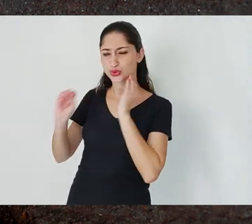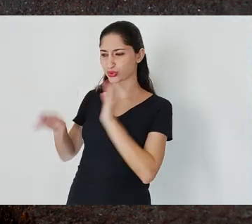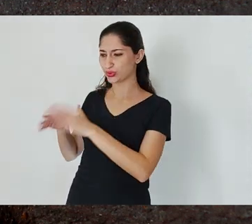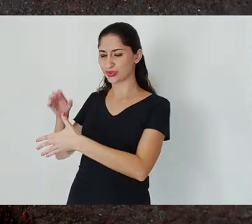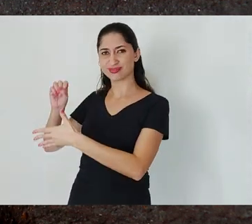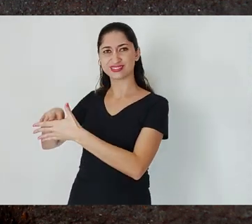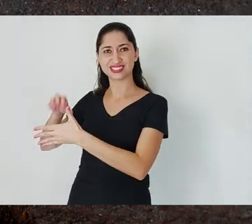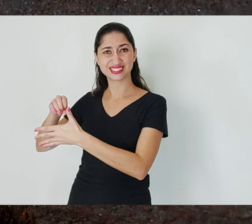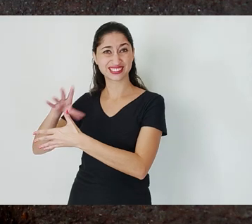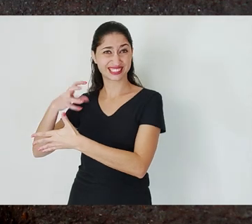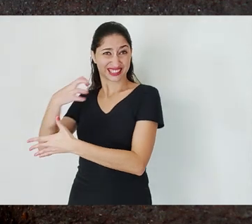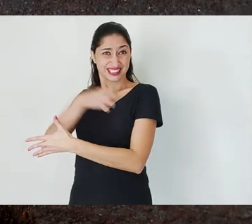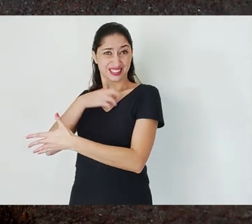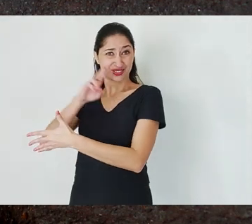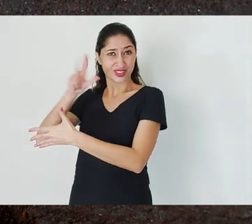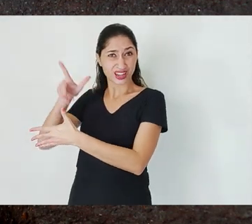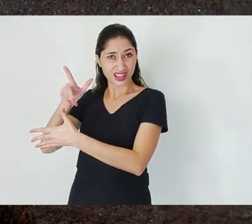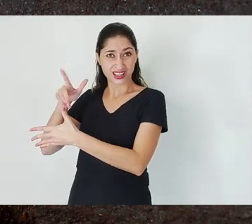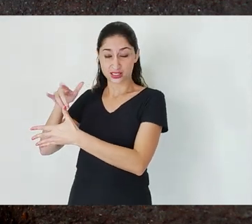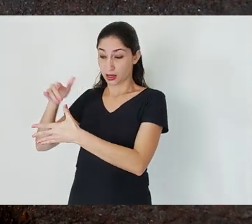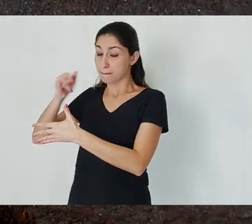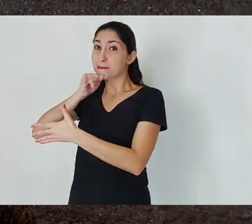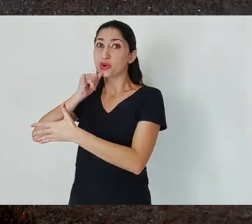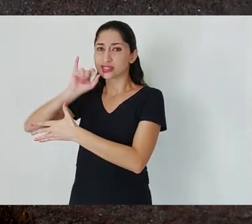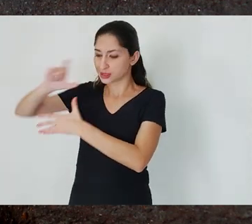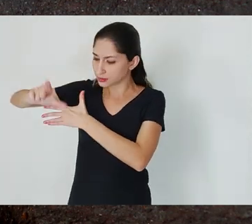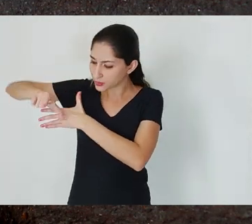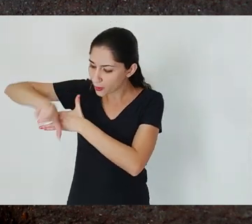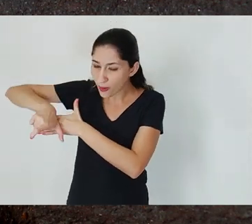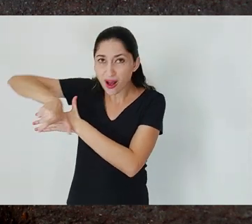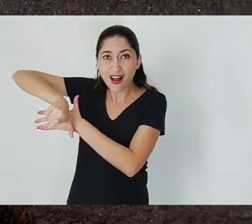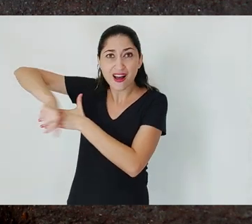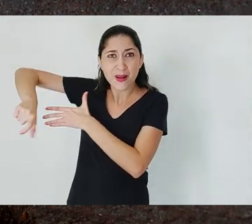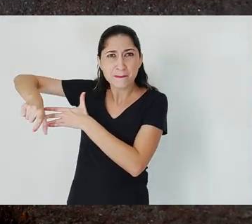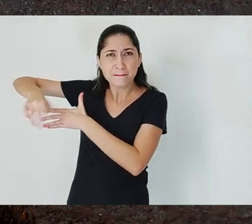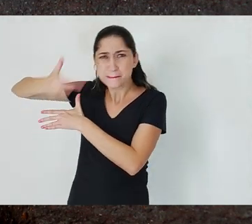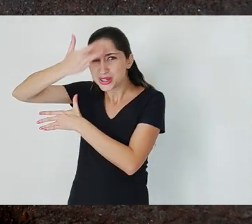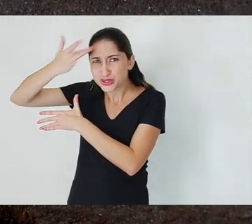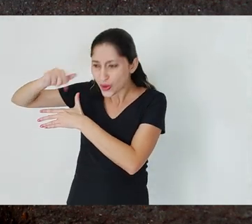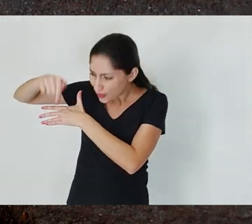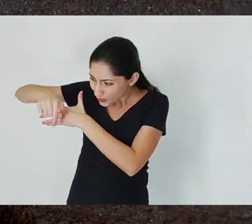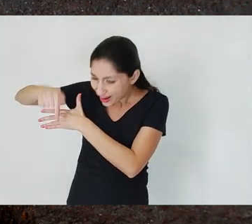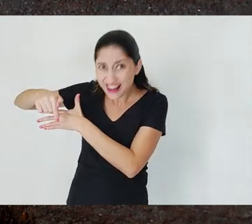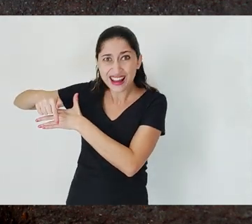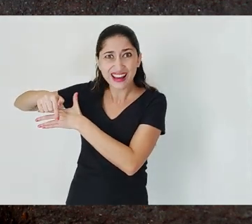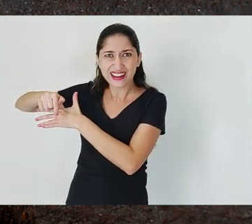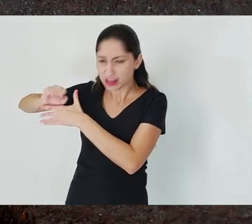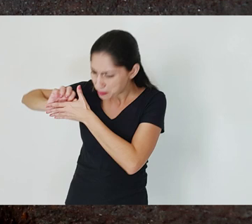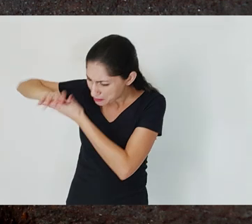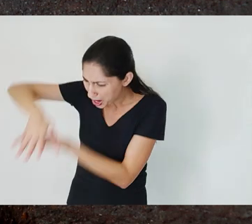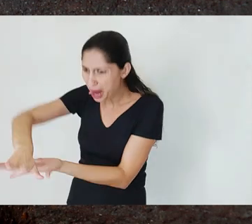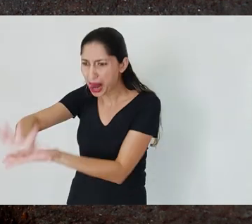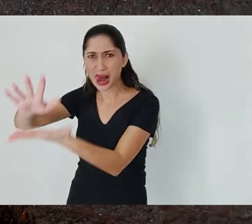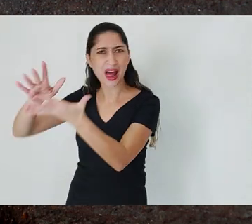to build these structures in places where people wouldn’t be buried alive. It didn't care about anything,